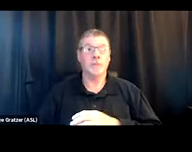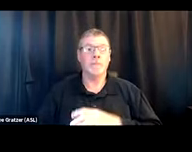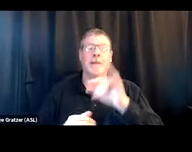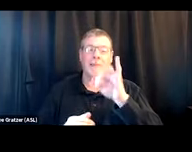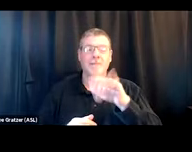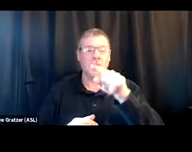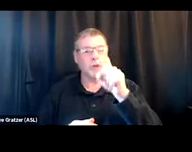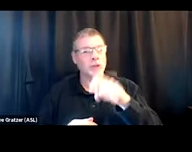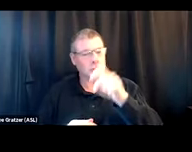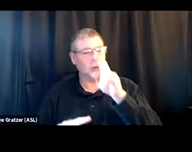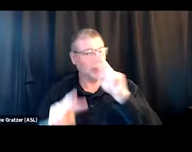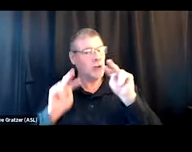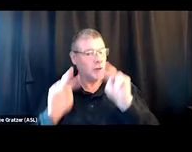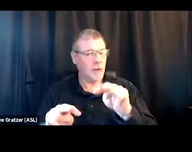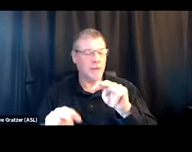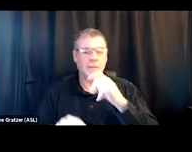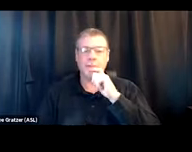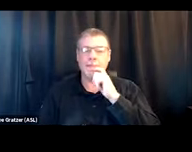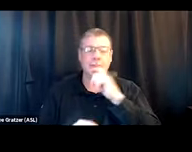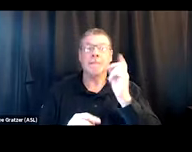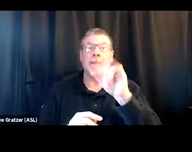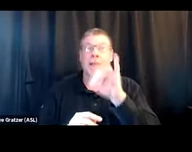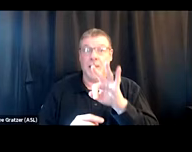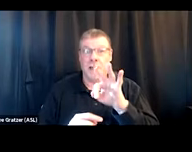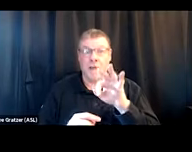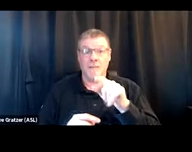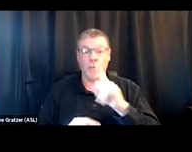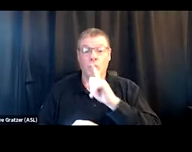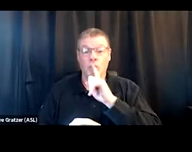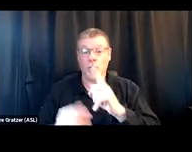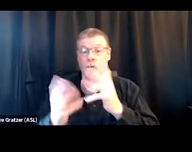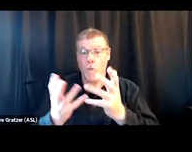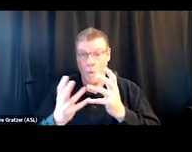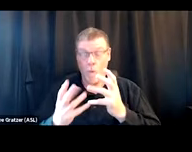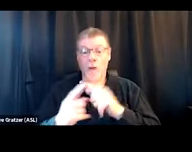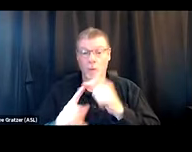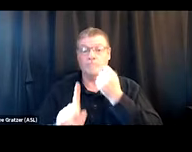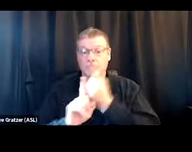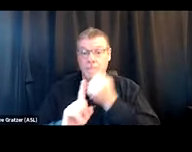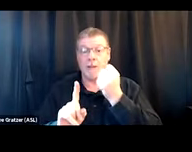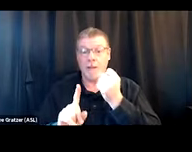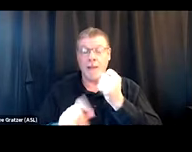you should probably take a look at if you really want to be impactful in the way that you serve people.